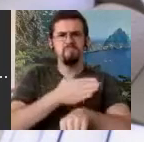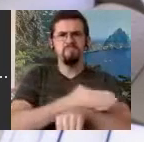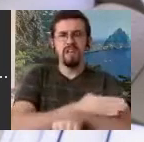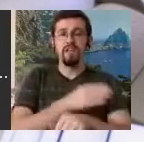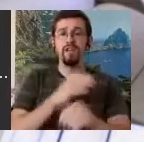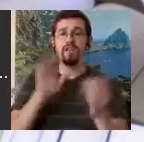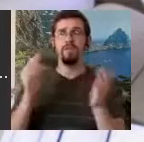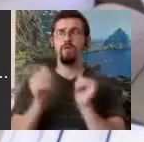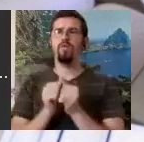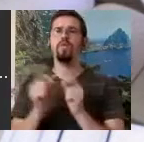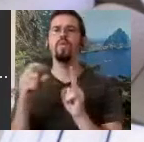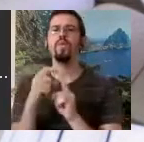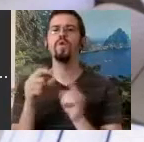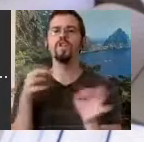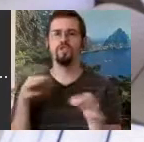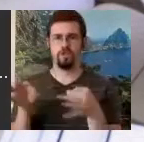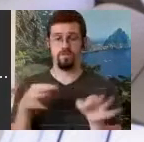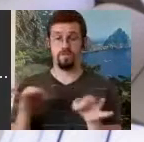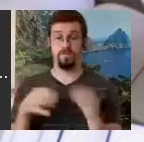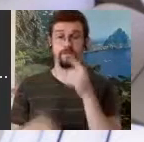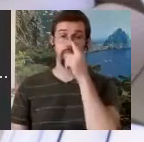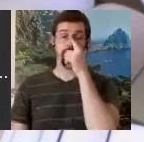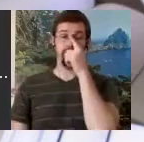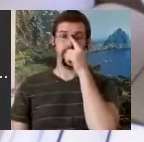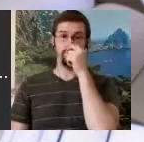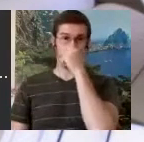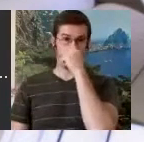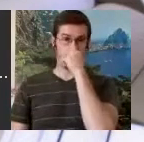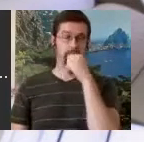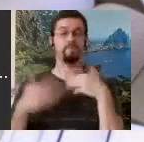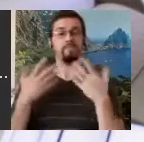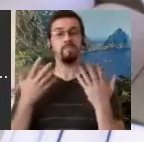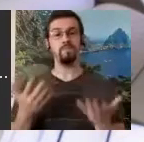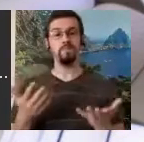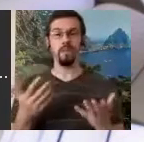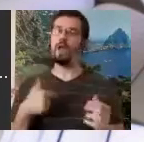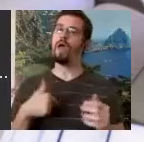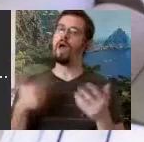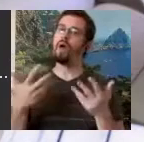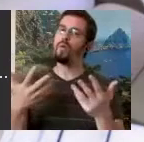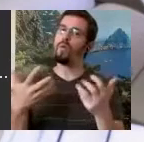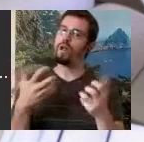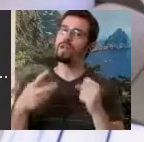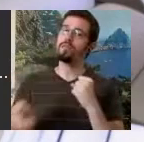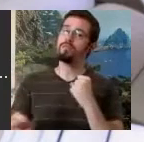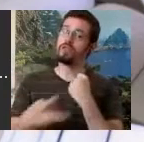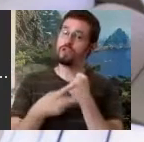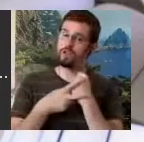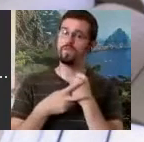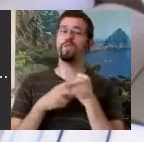used. So I ended up wanting to preserve the Royal Danish Ballet's system of